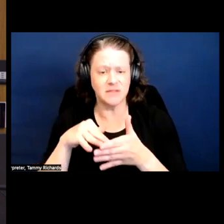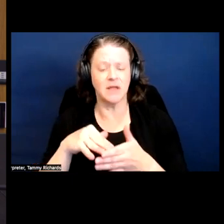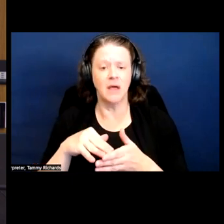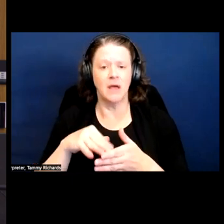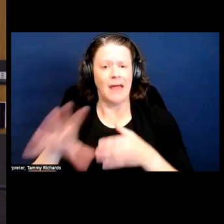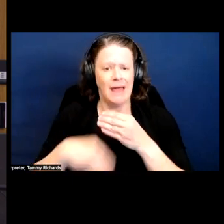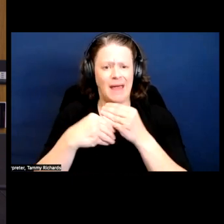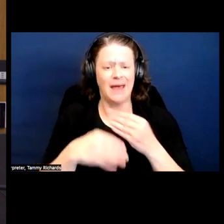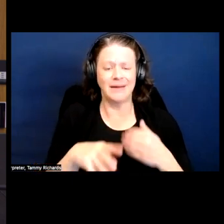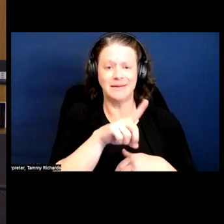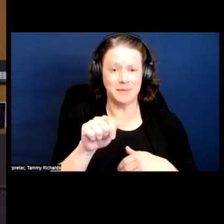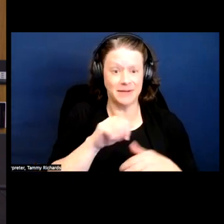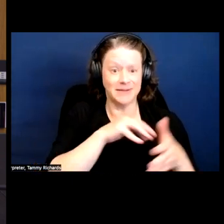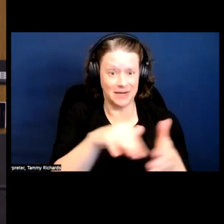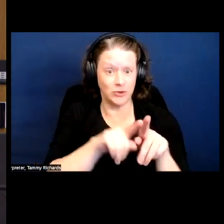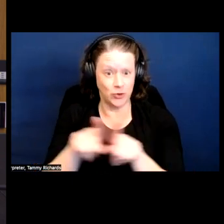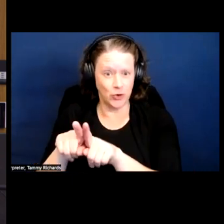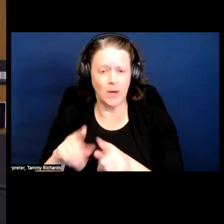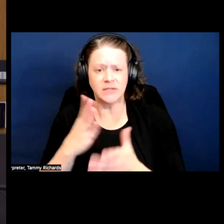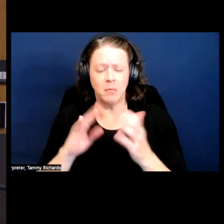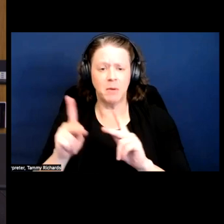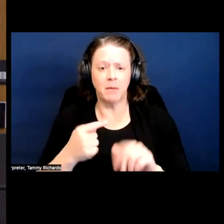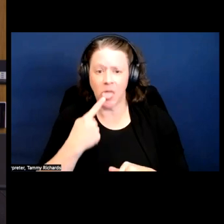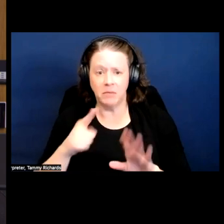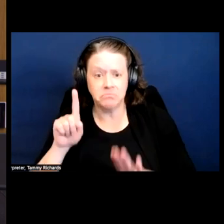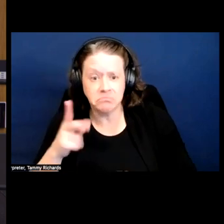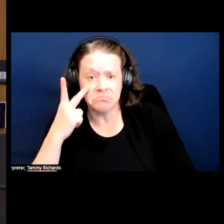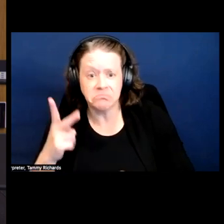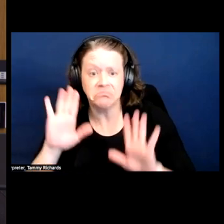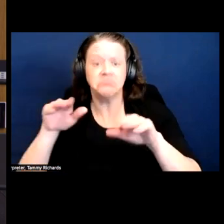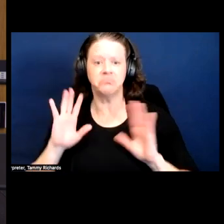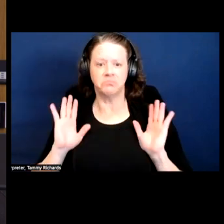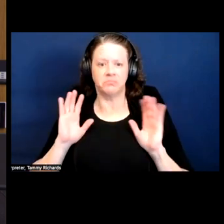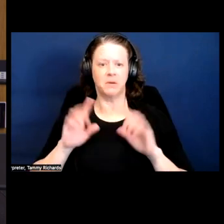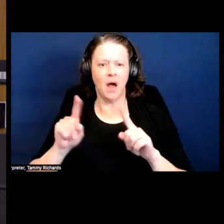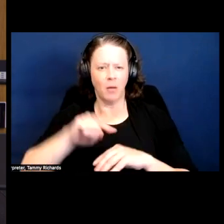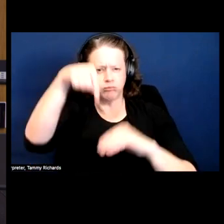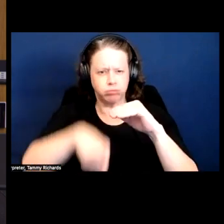dip their toe into critical race studies and as being the move.